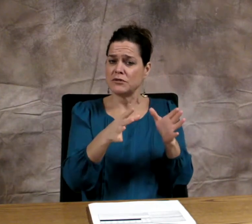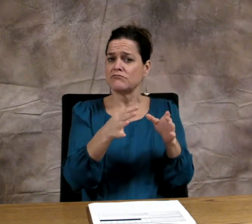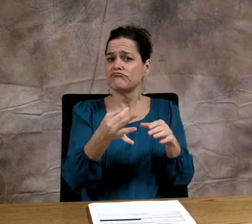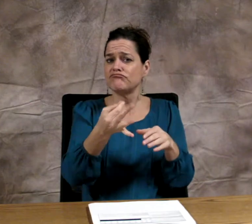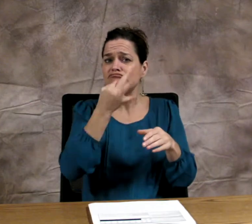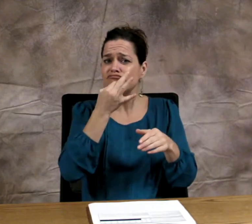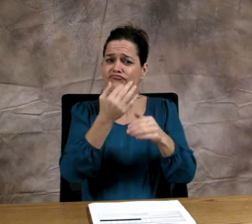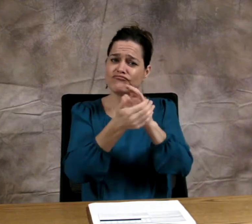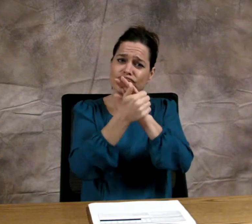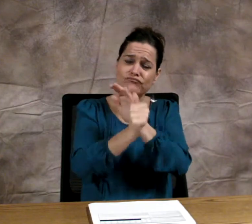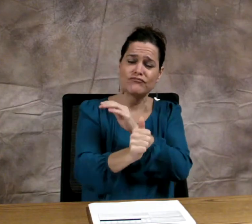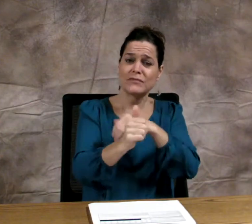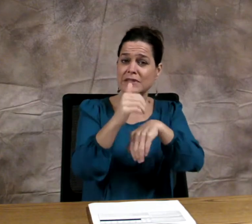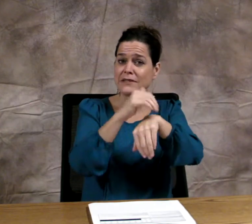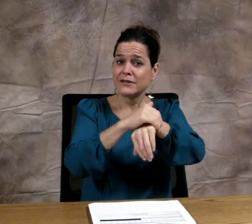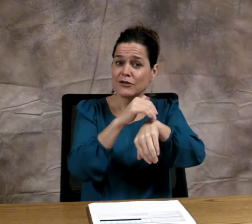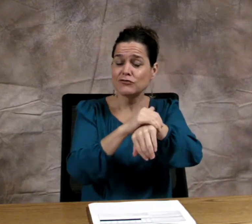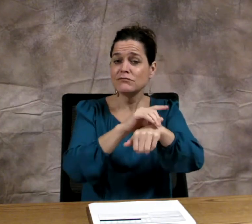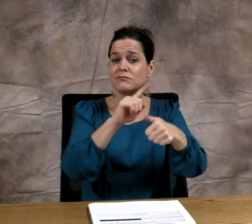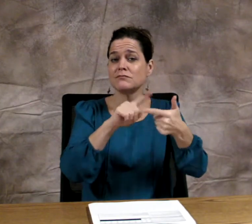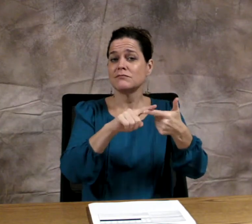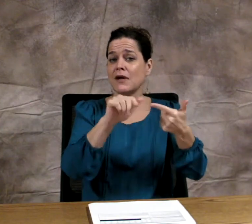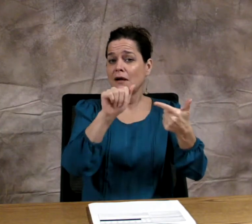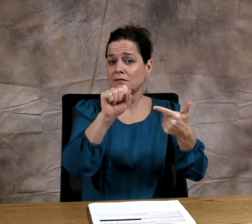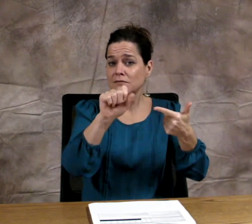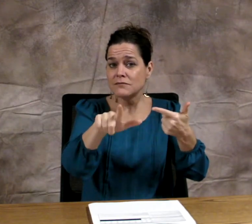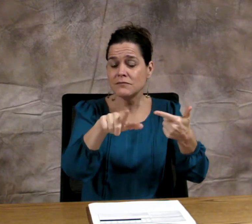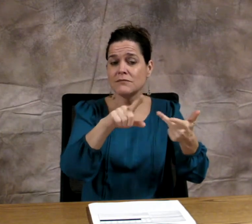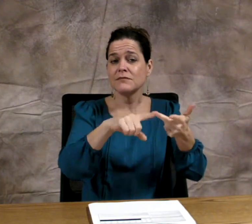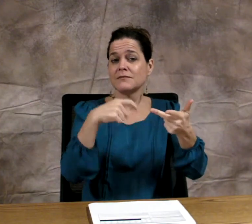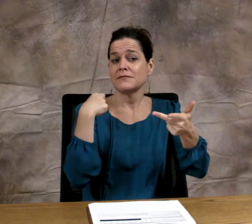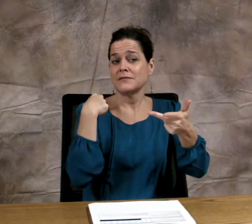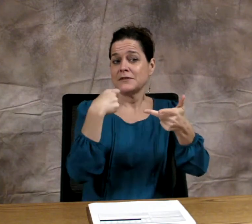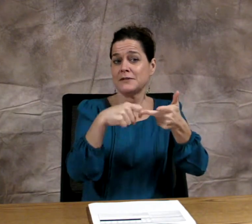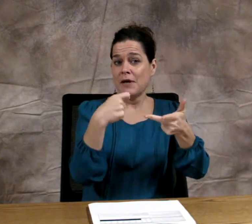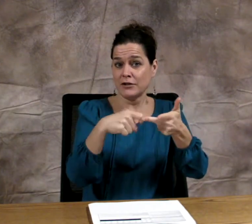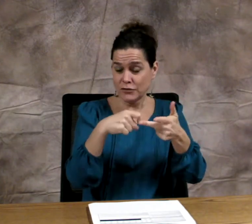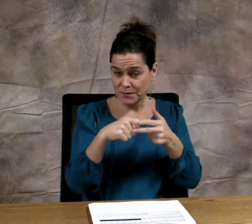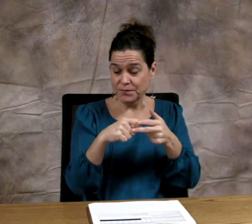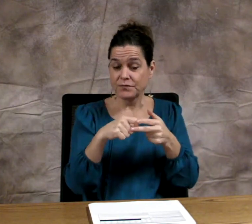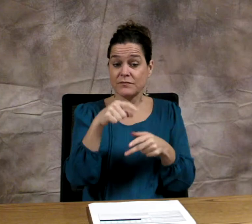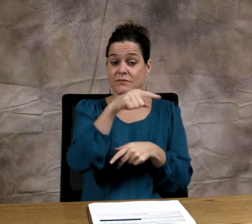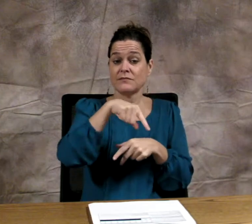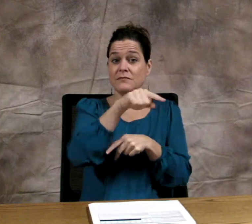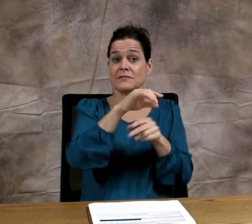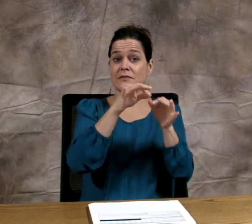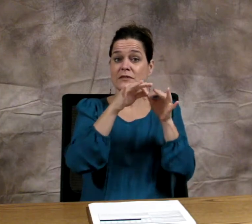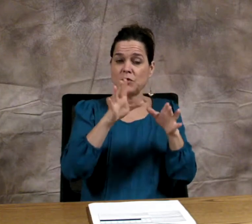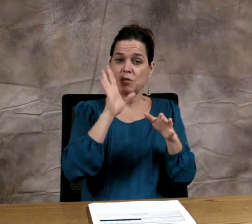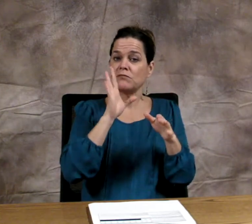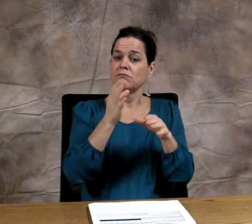Those interpreters with expertise interpreting English, ASL and Spoken Spanish would receive